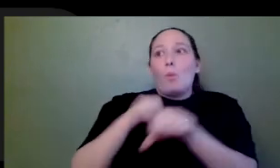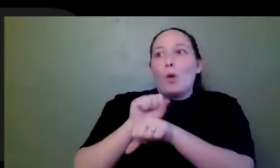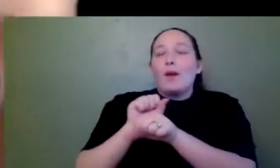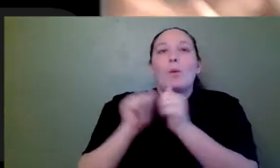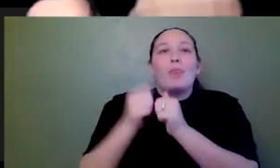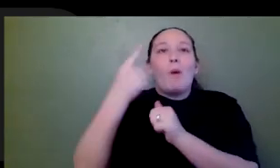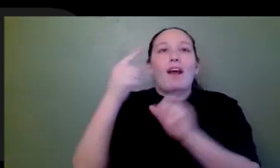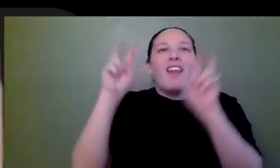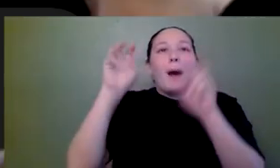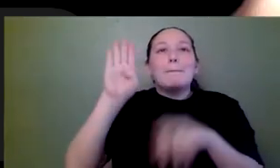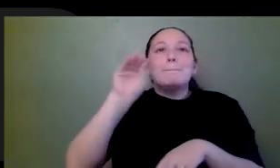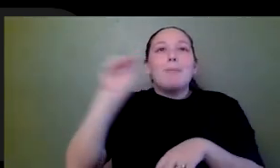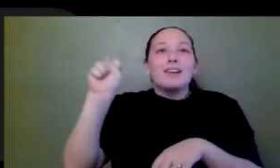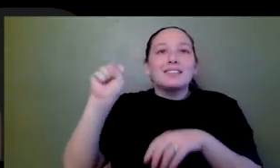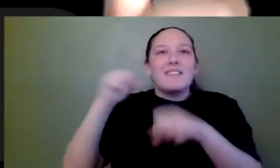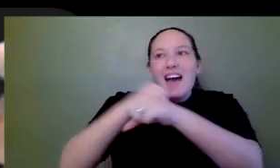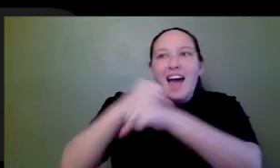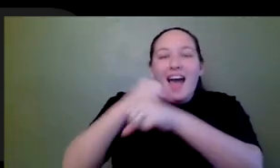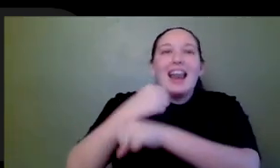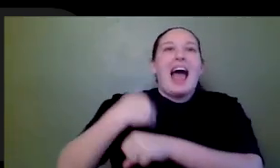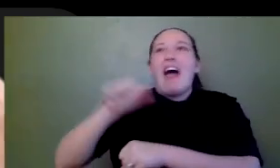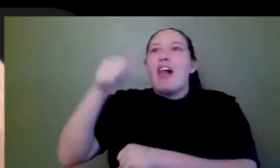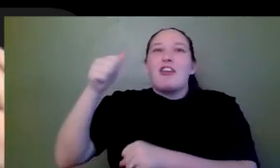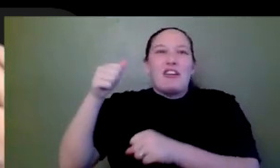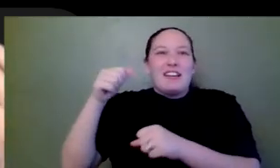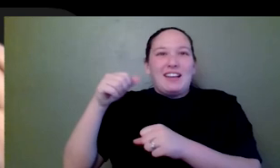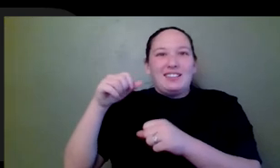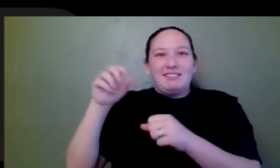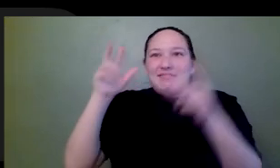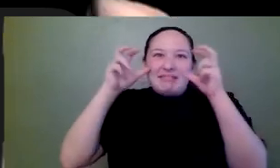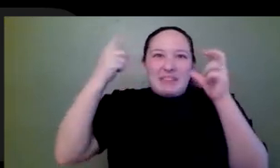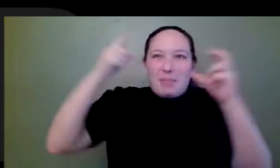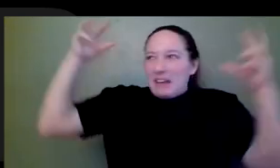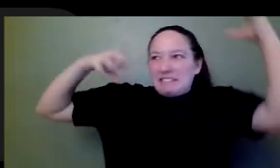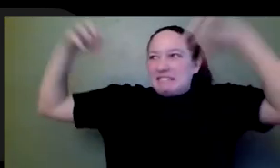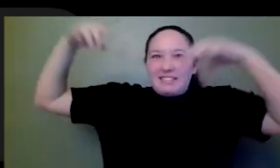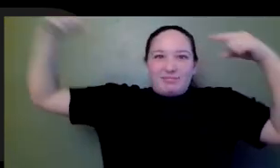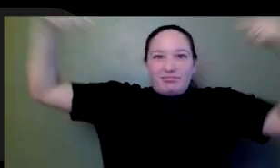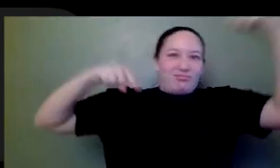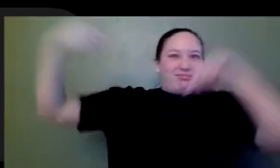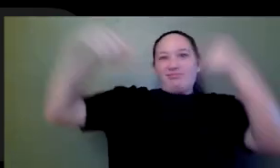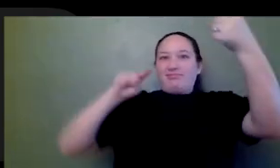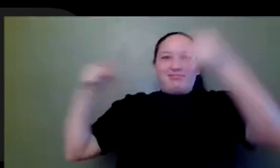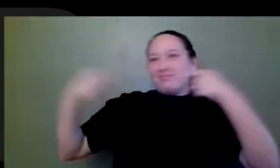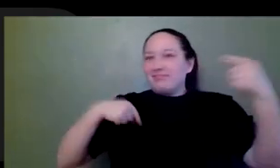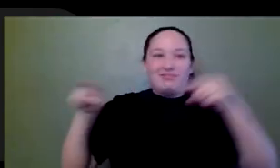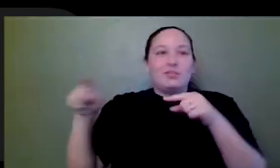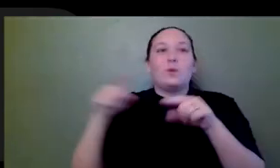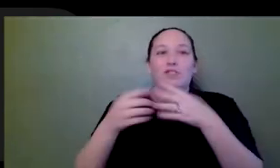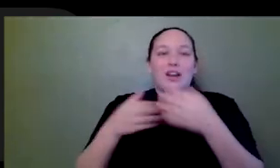using these sworn enemies, that kind of just all over the place. And we had this radar that like kind of lets you know when enemies are nearby. You